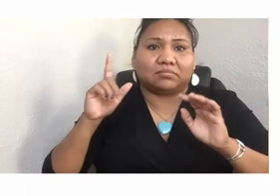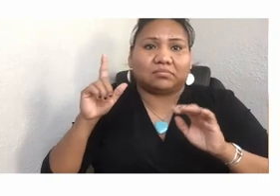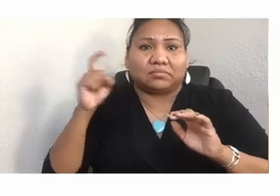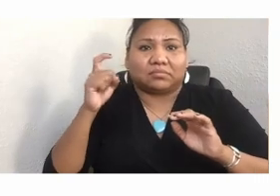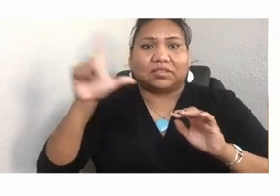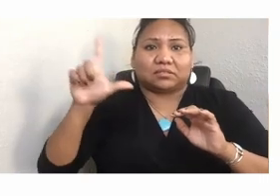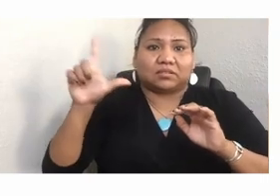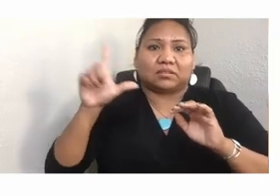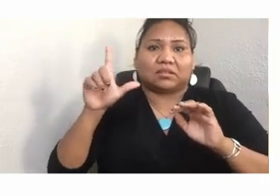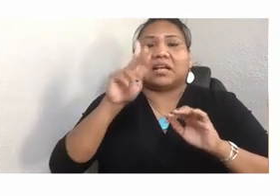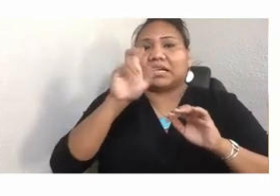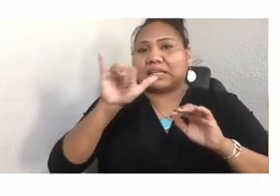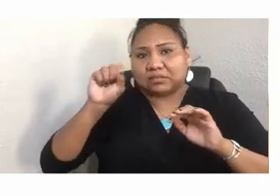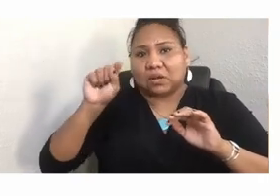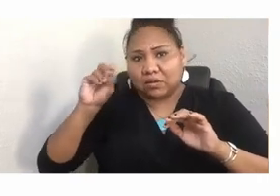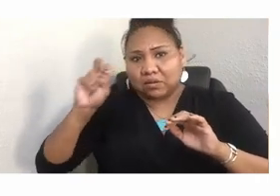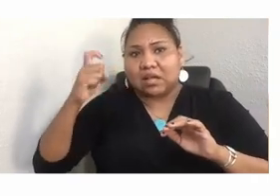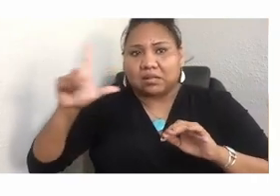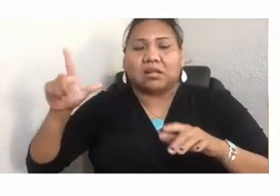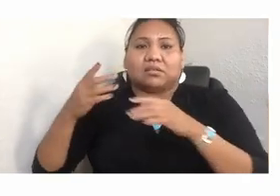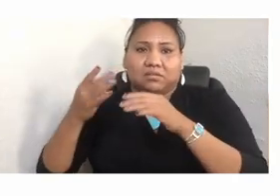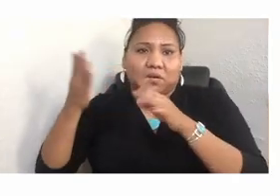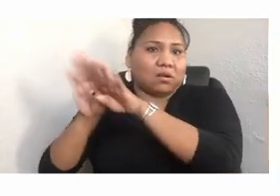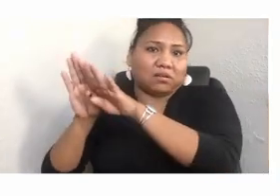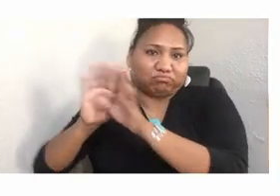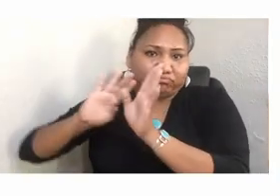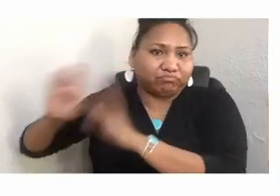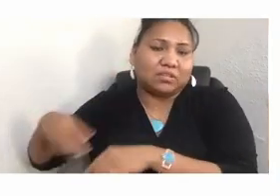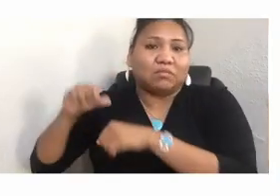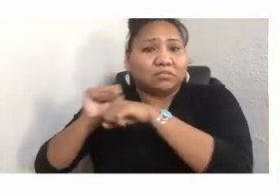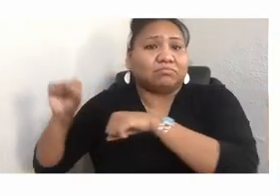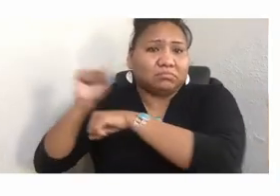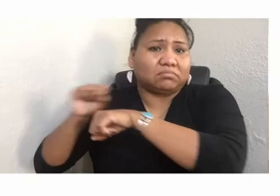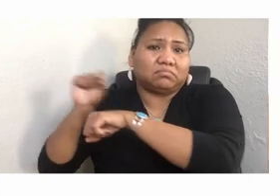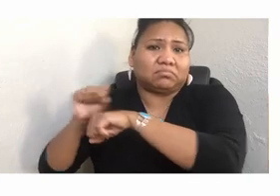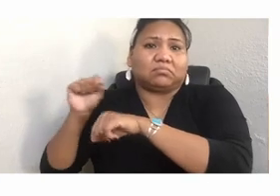And also, she's worked to protect the sacred from Canada's tar sands project.